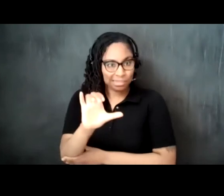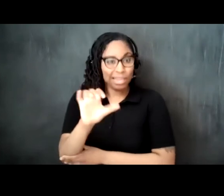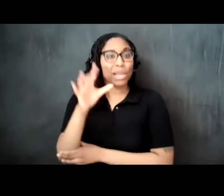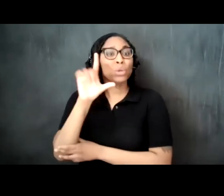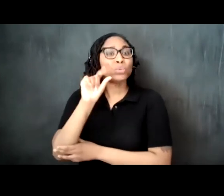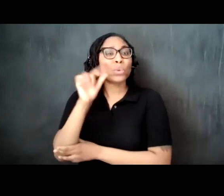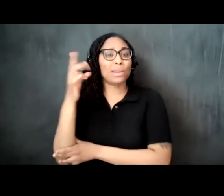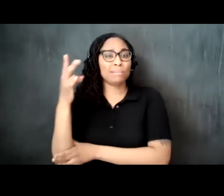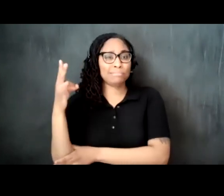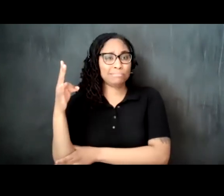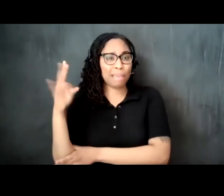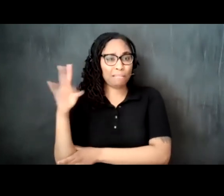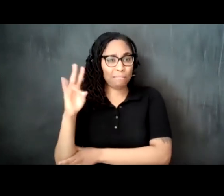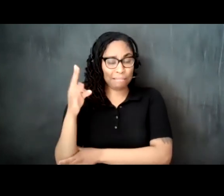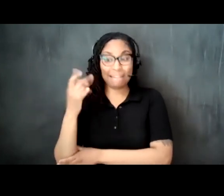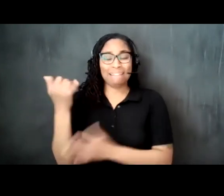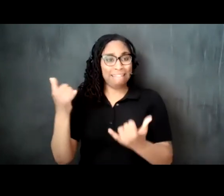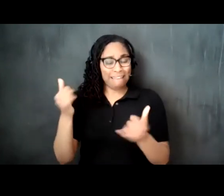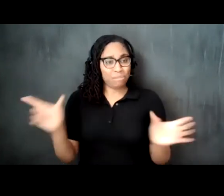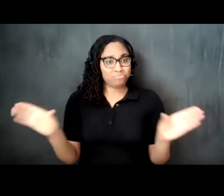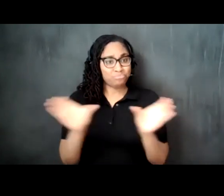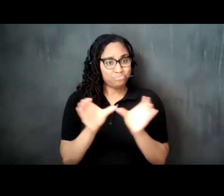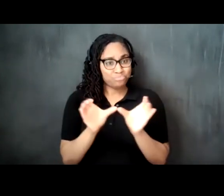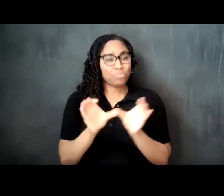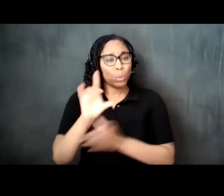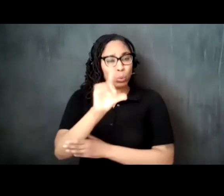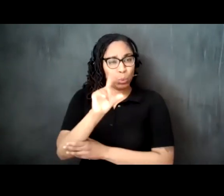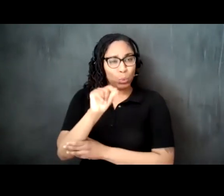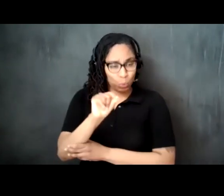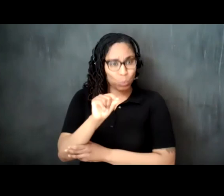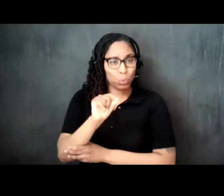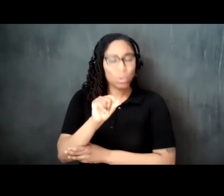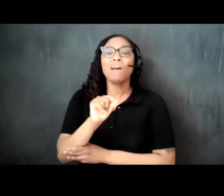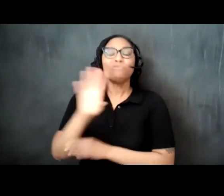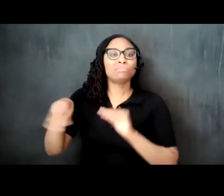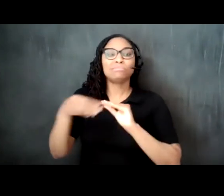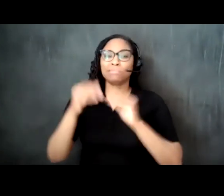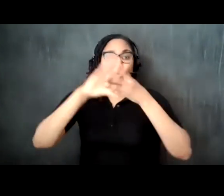and has earned a certificate in 2020 from the digital storytelling institute at the logan center